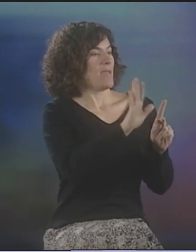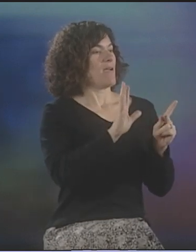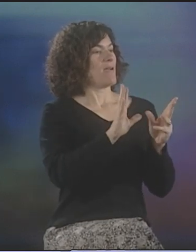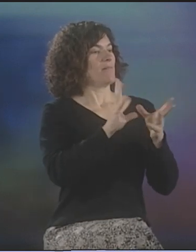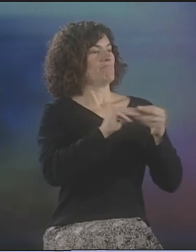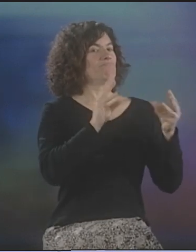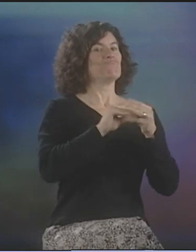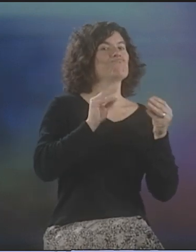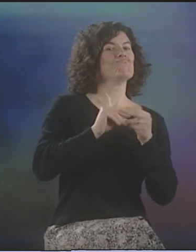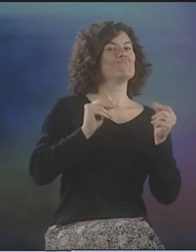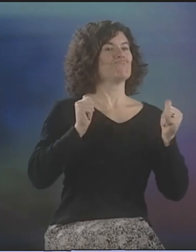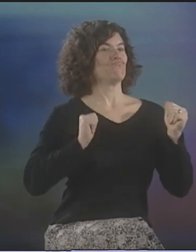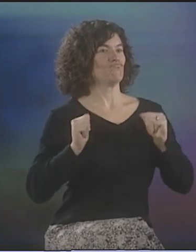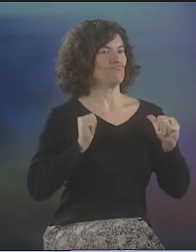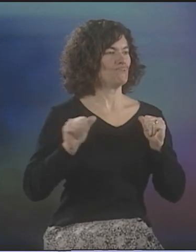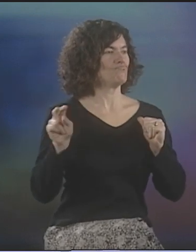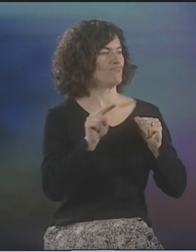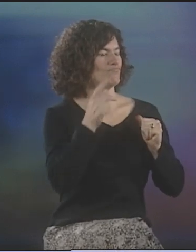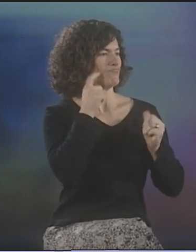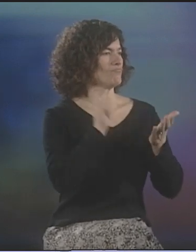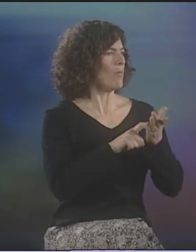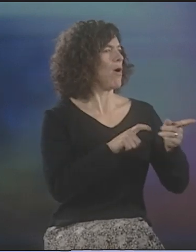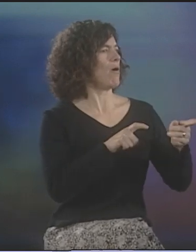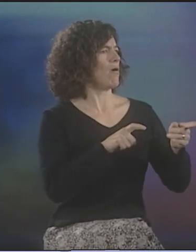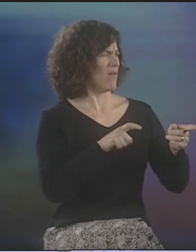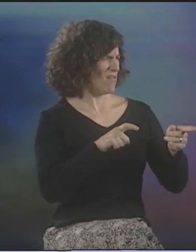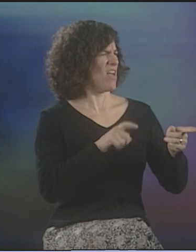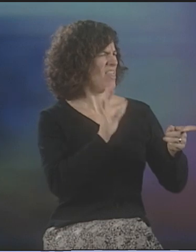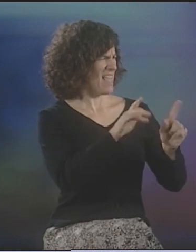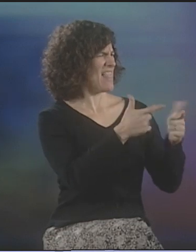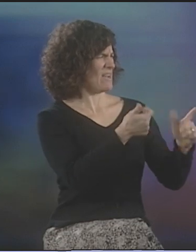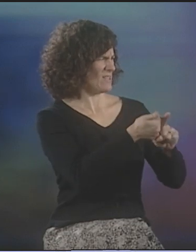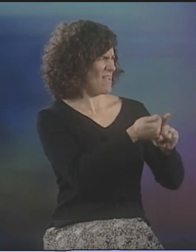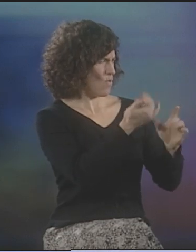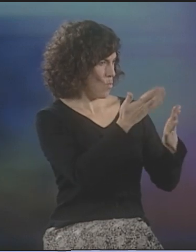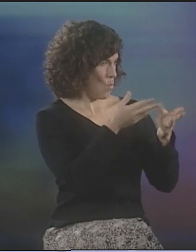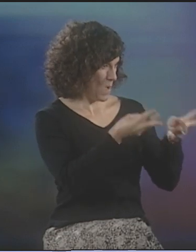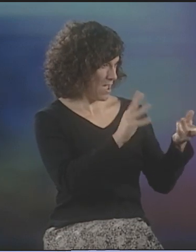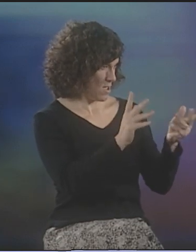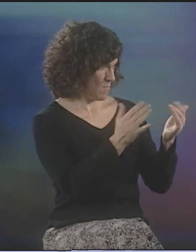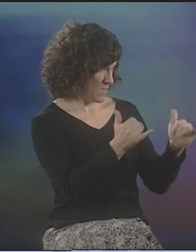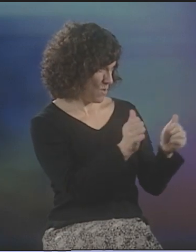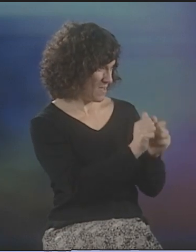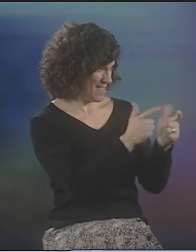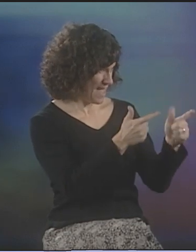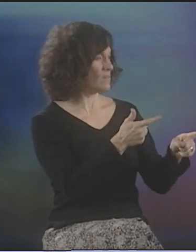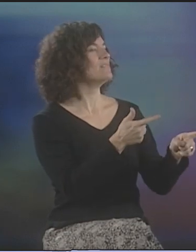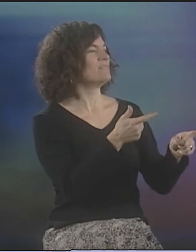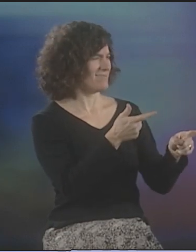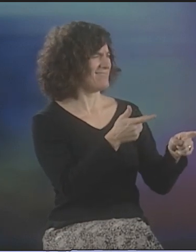HE'D SEE DEAF PEOPLE DOING THEIR STORYTELLING OR PERFORMING AND HE'D SAY, "YOU KNOW, THAT REALLY IS A BEAUTIFUL LANGUAGE AND THAT REALLY IS POETRY."